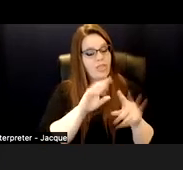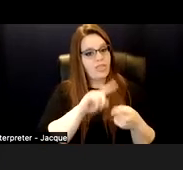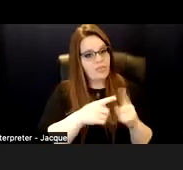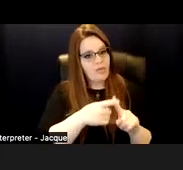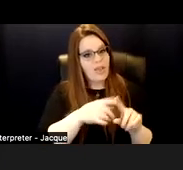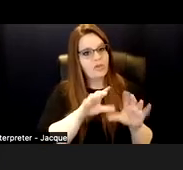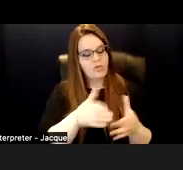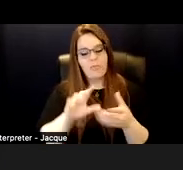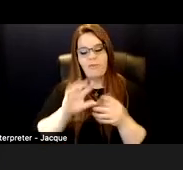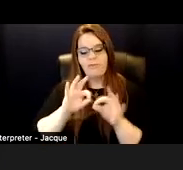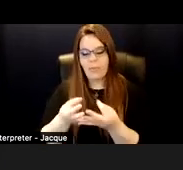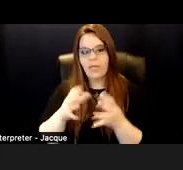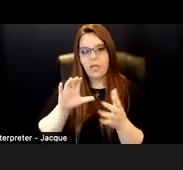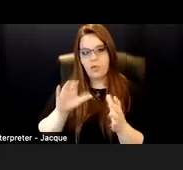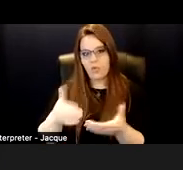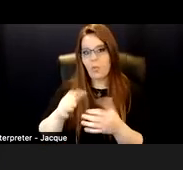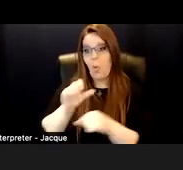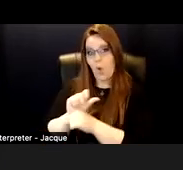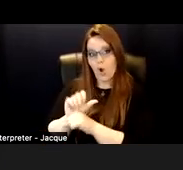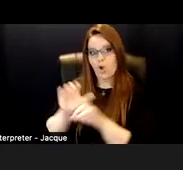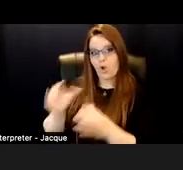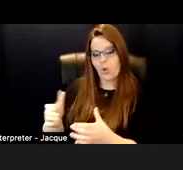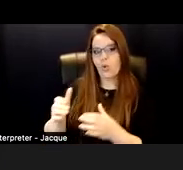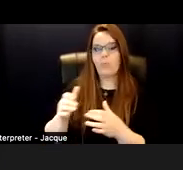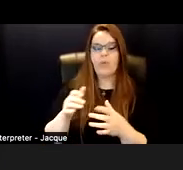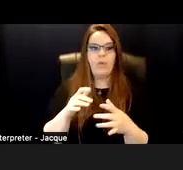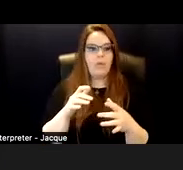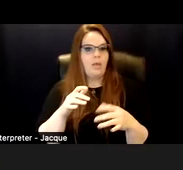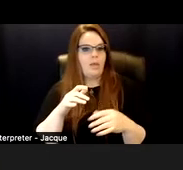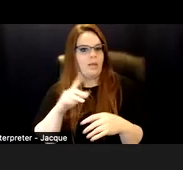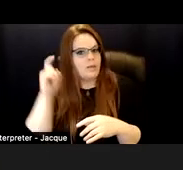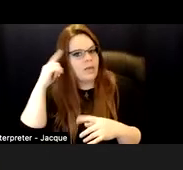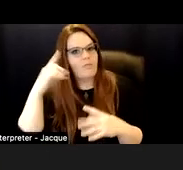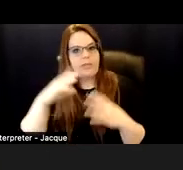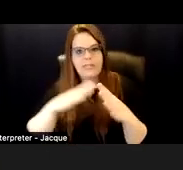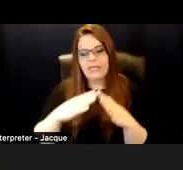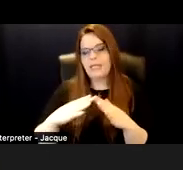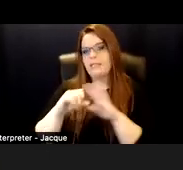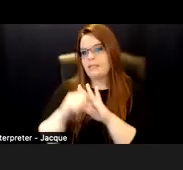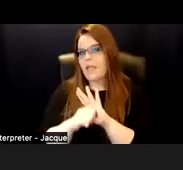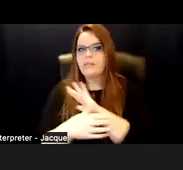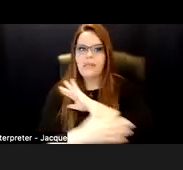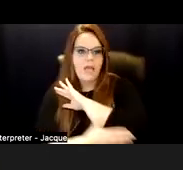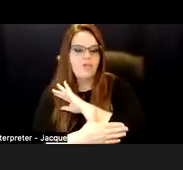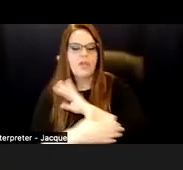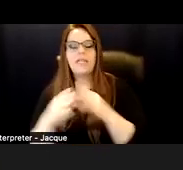They're flexible in corporations or institutions. They're flexible in cities and states and countries. They're flexible everywhere.